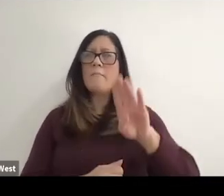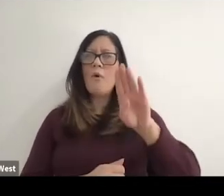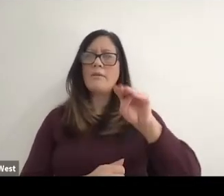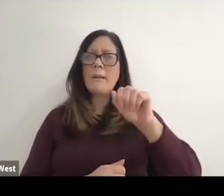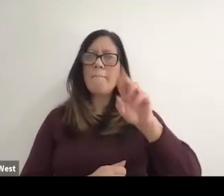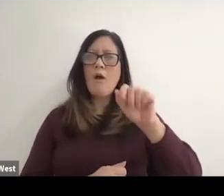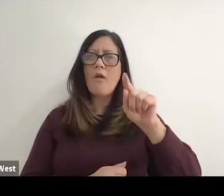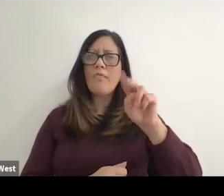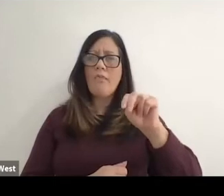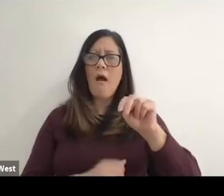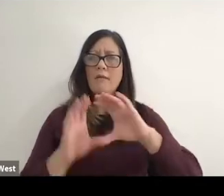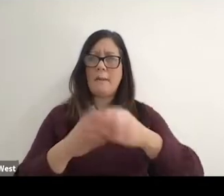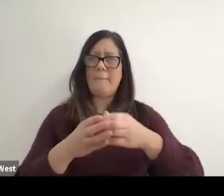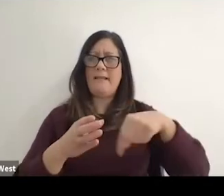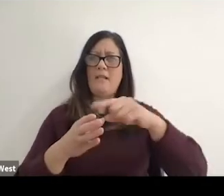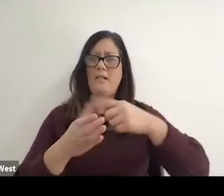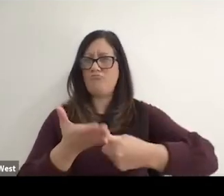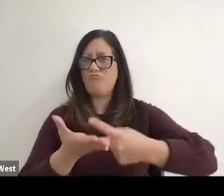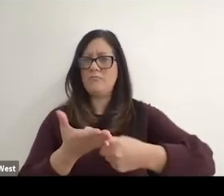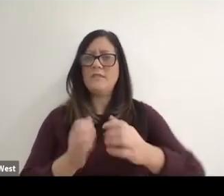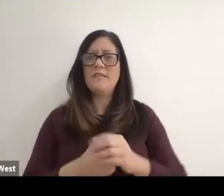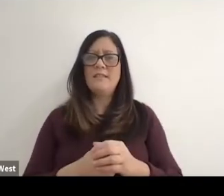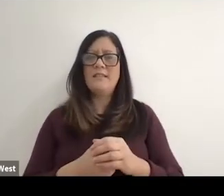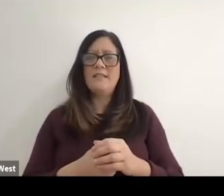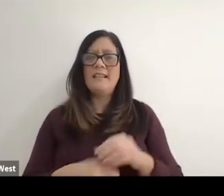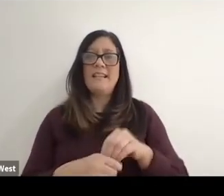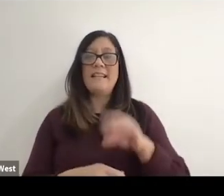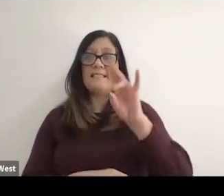Marathon Committee, and in 77. We had the first wheelchair athletes to